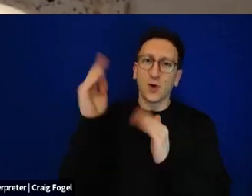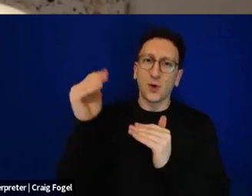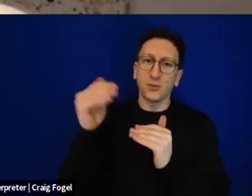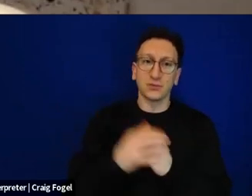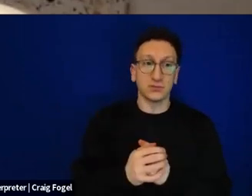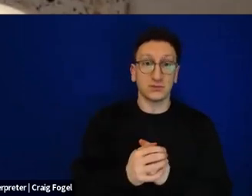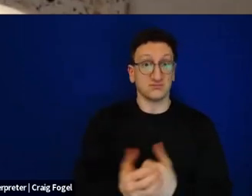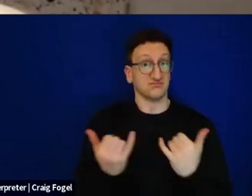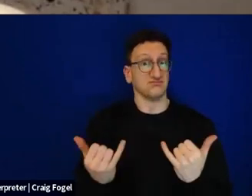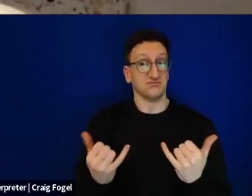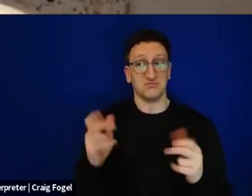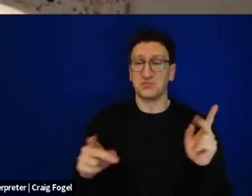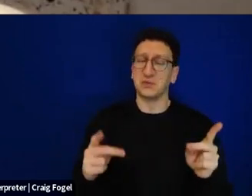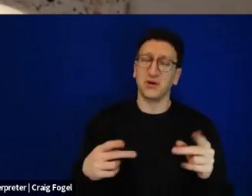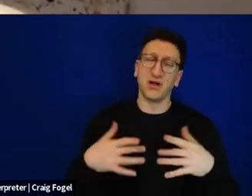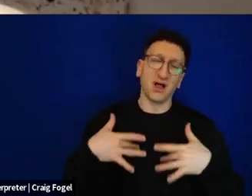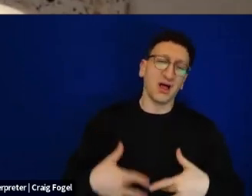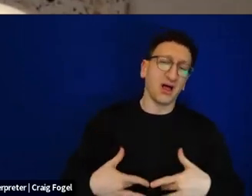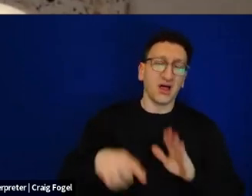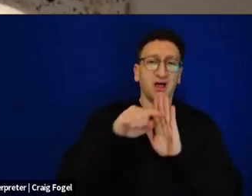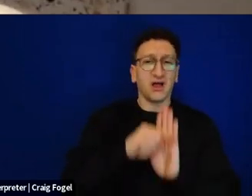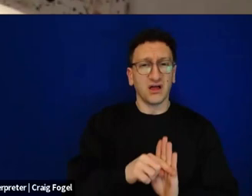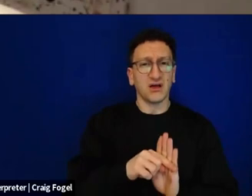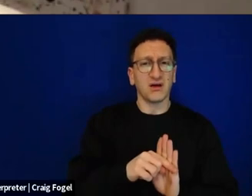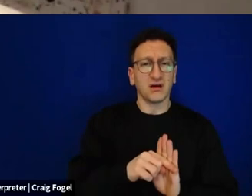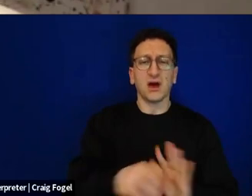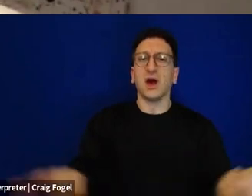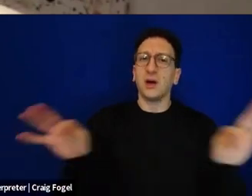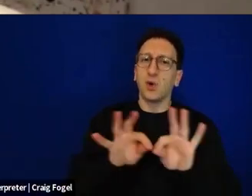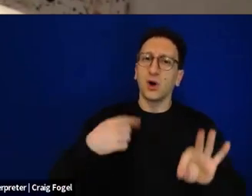the message of hope is more important than ever. Not as an optimism that will always be solved